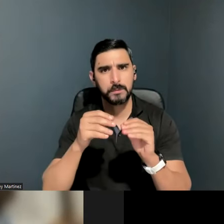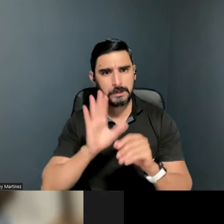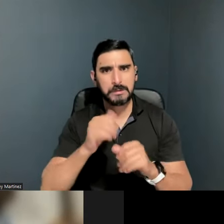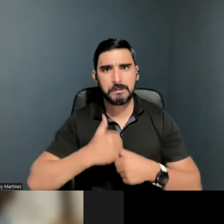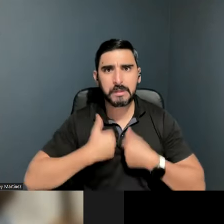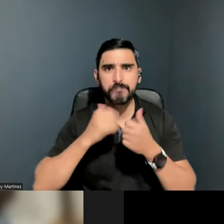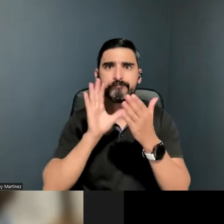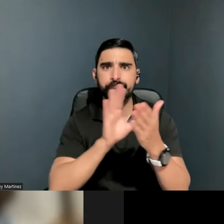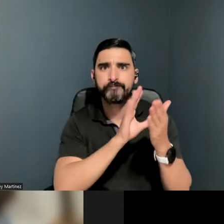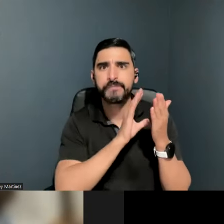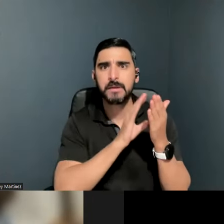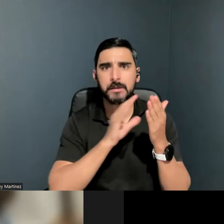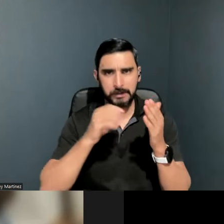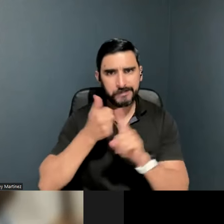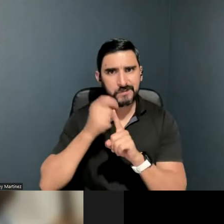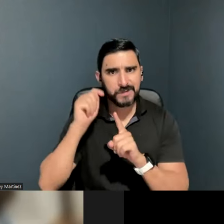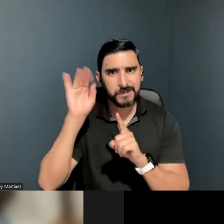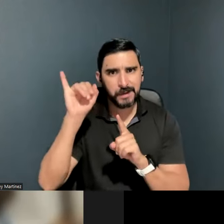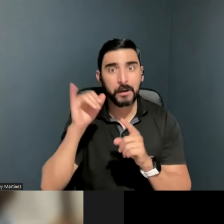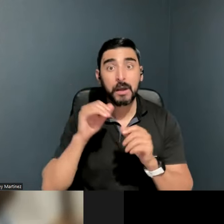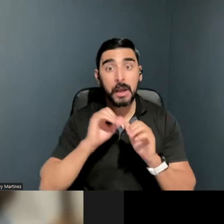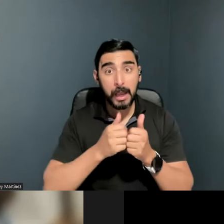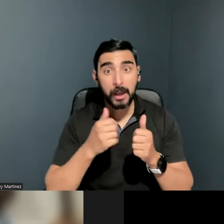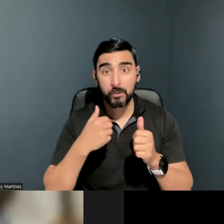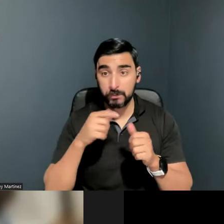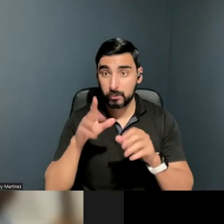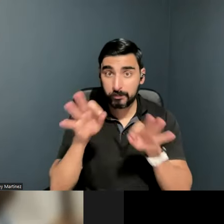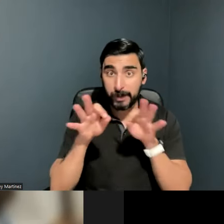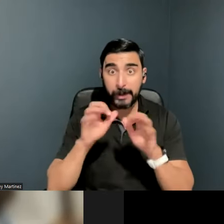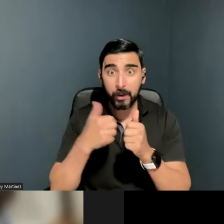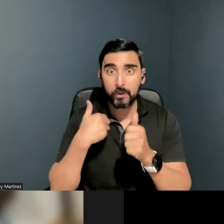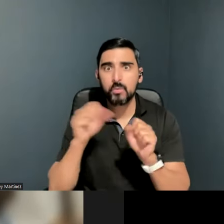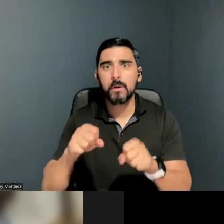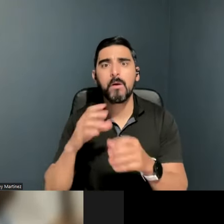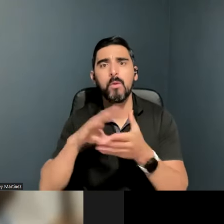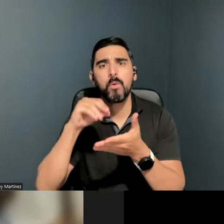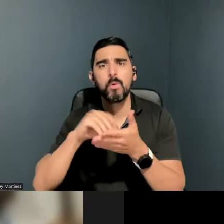to learn strategies we can use to support people with traumatic brain injuries. So,